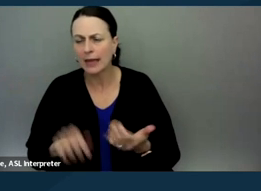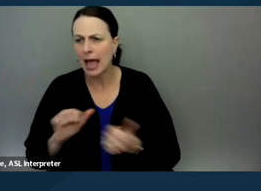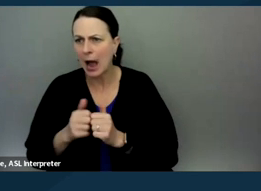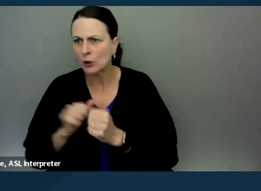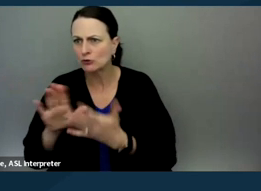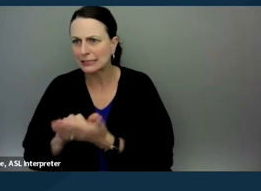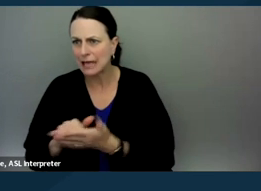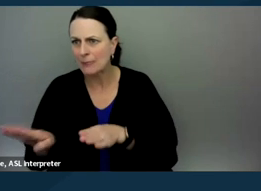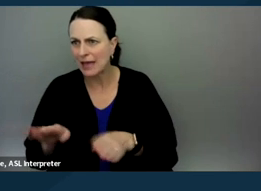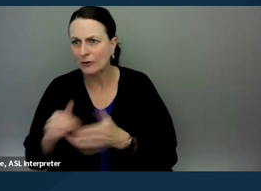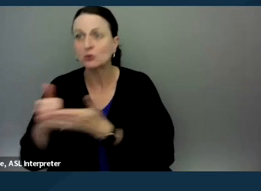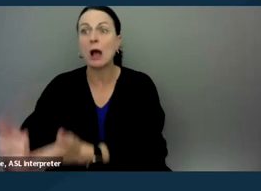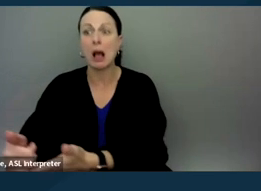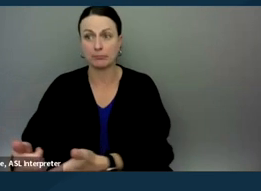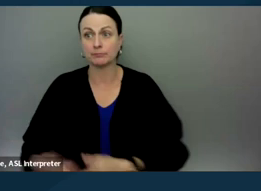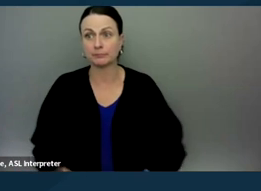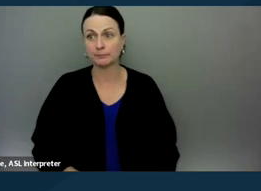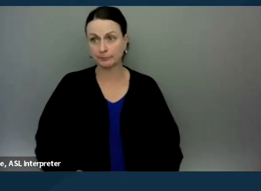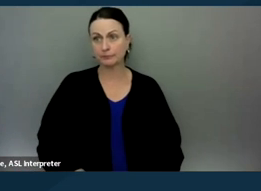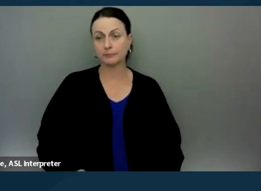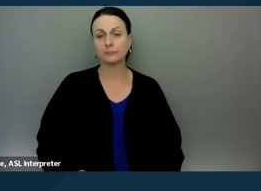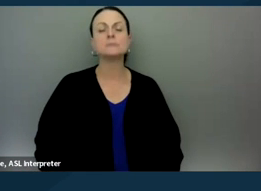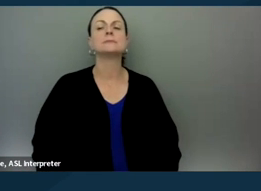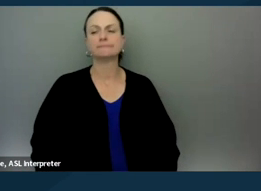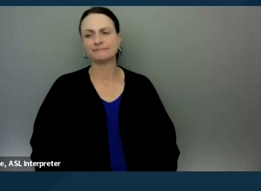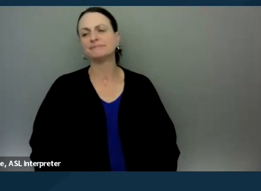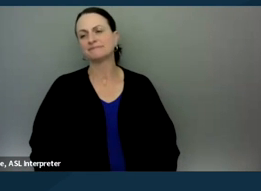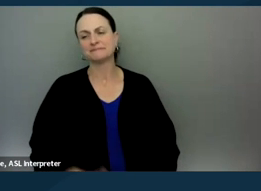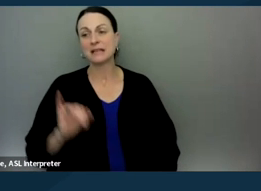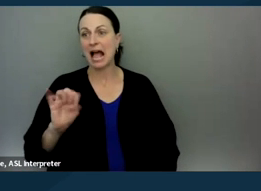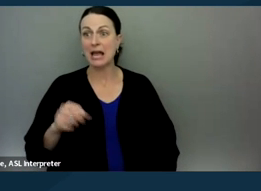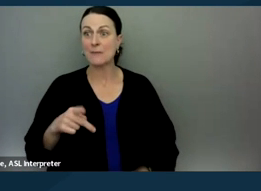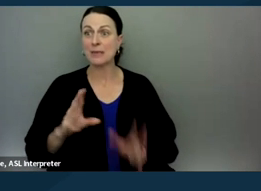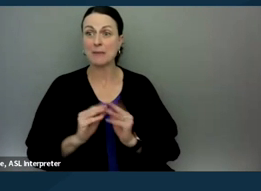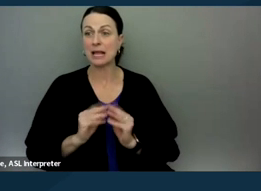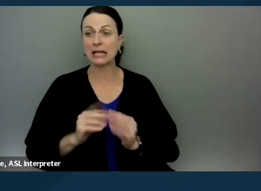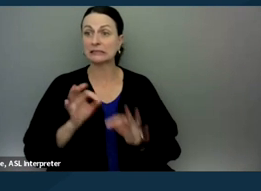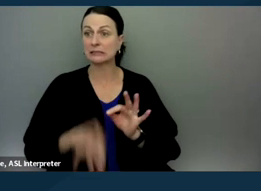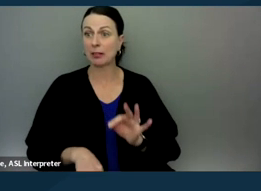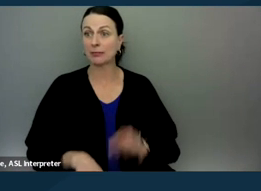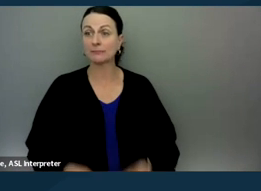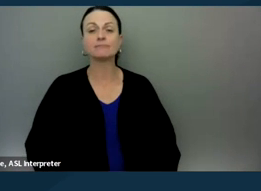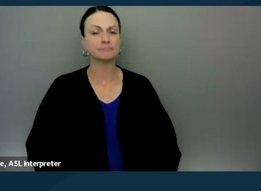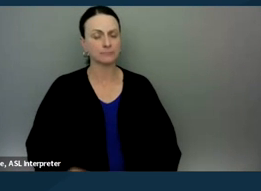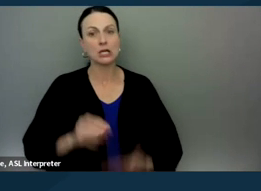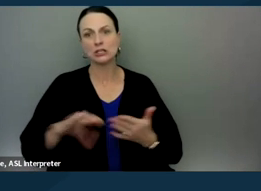to help that student engage in learning? And so what I would say in IEP meeting is very simple. This student has been engaging in behavior